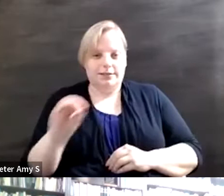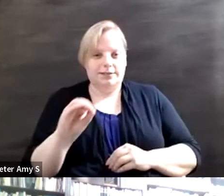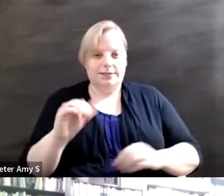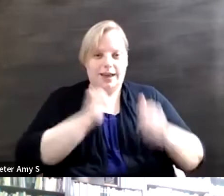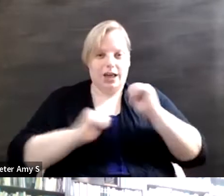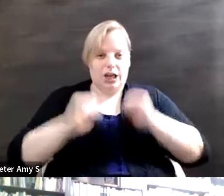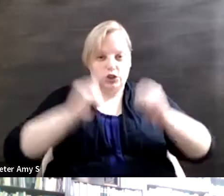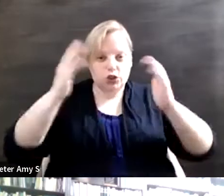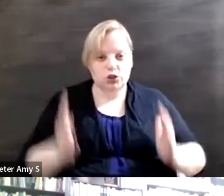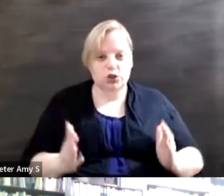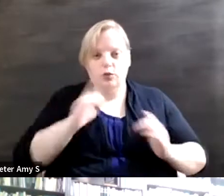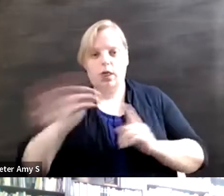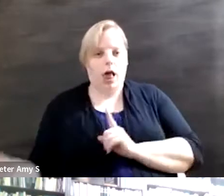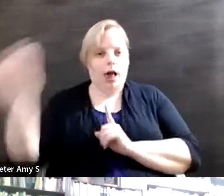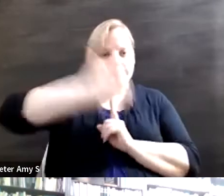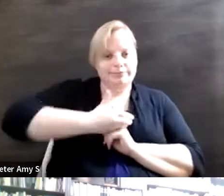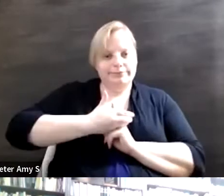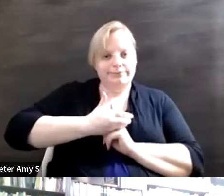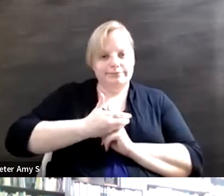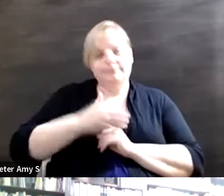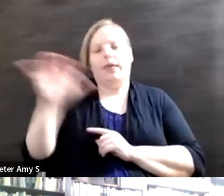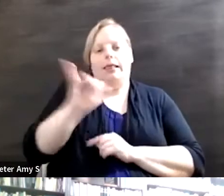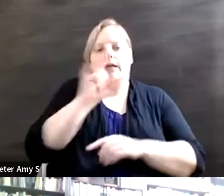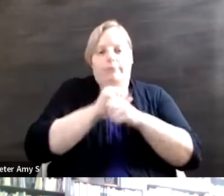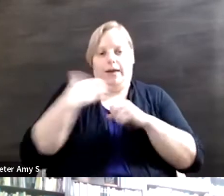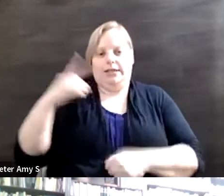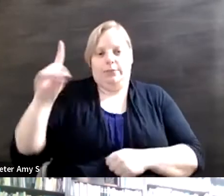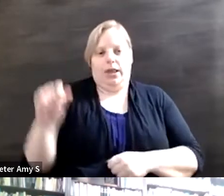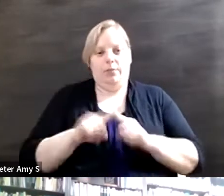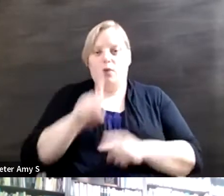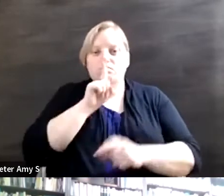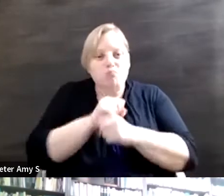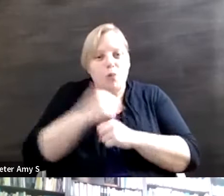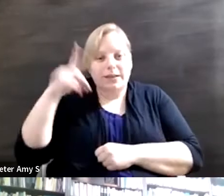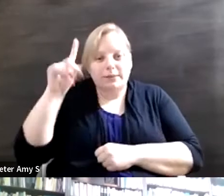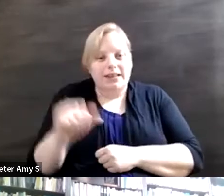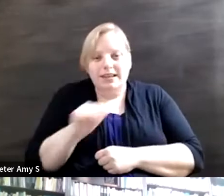portraying an individual with a disability. Not to mention how we villainize and make an arm